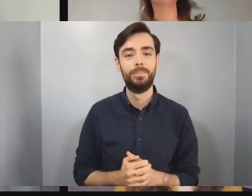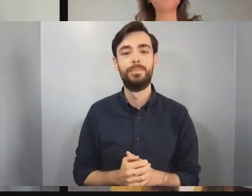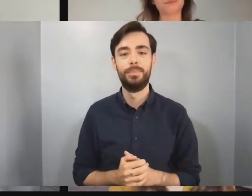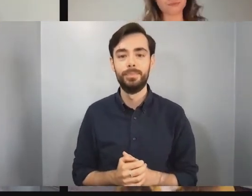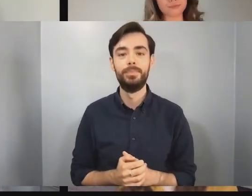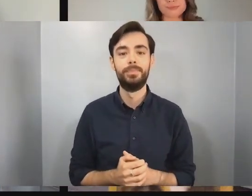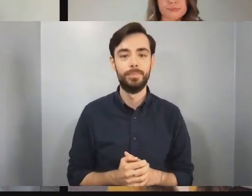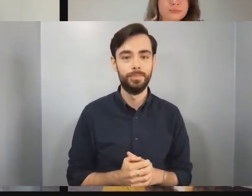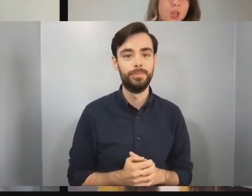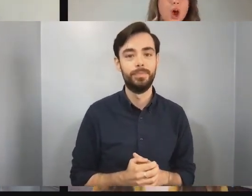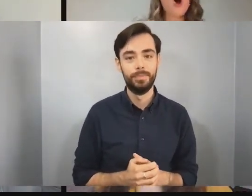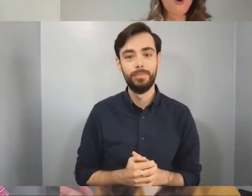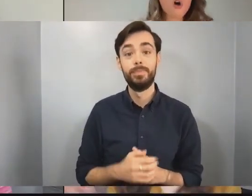We're going downtown, oh yeah